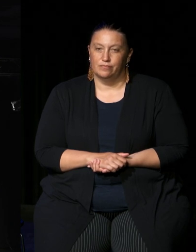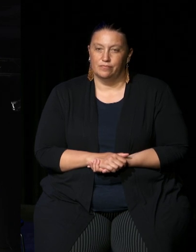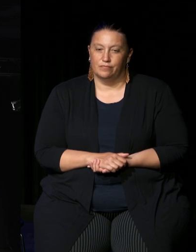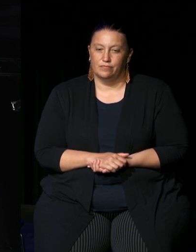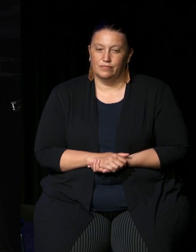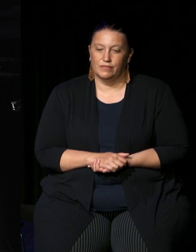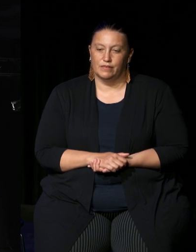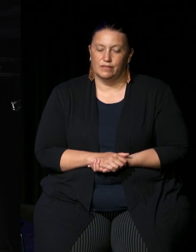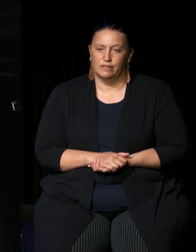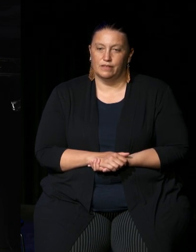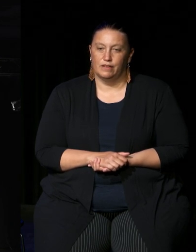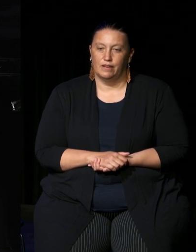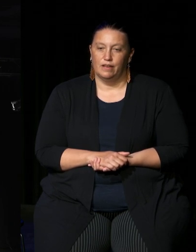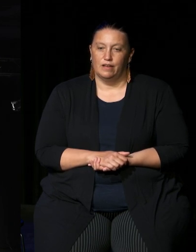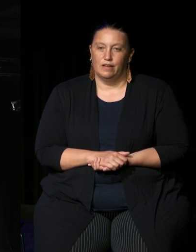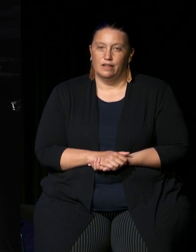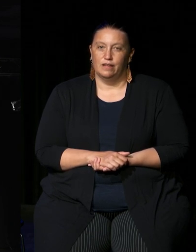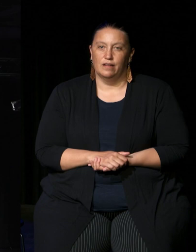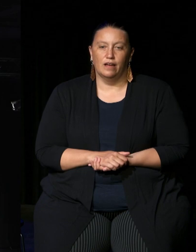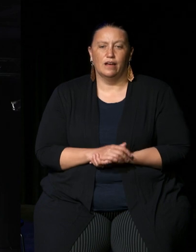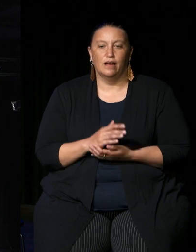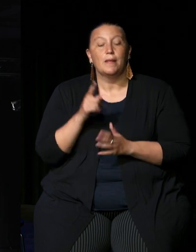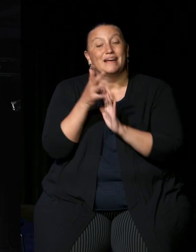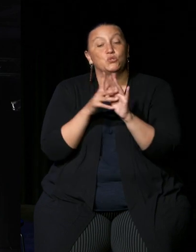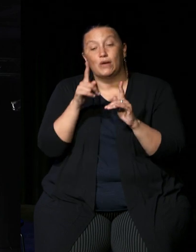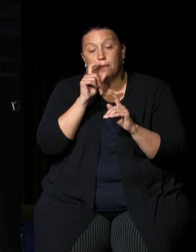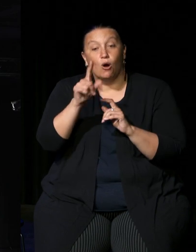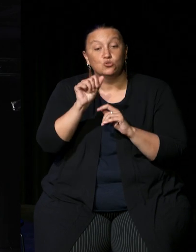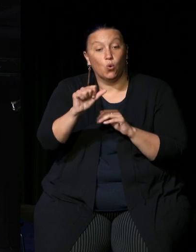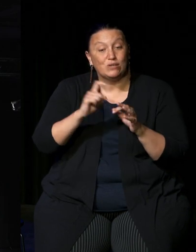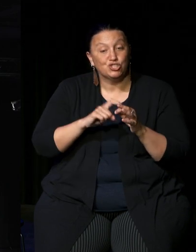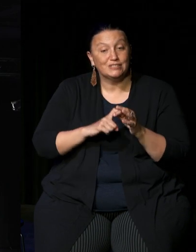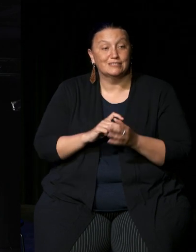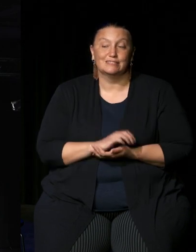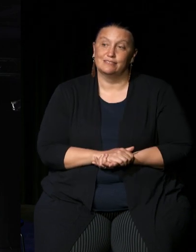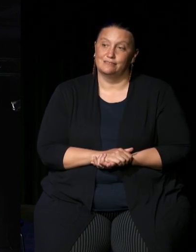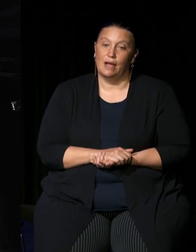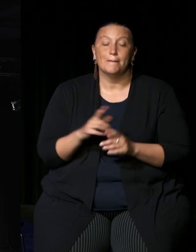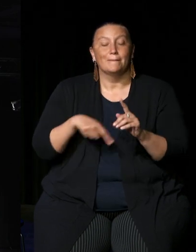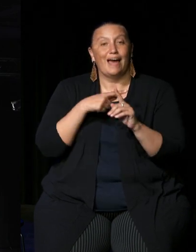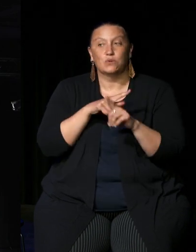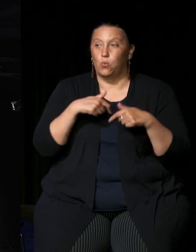that we can test the mood of the meeting today and get a sense of what you know at the beginning of